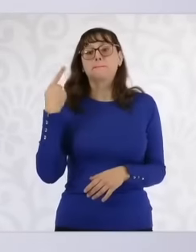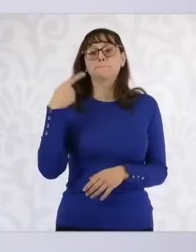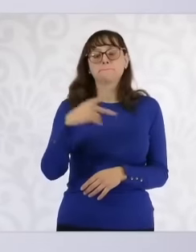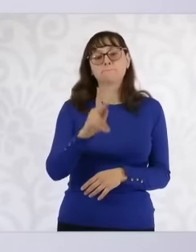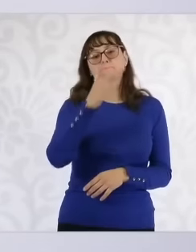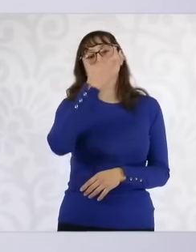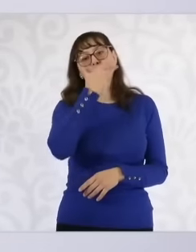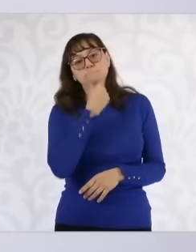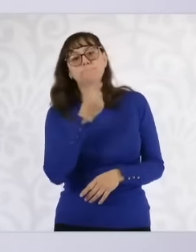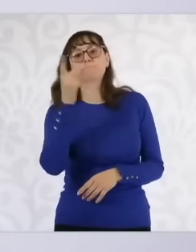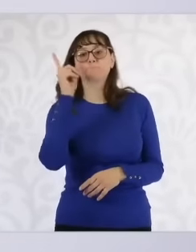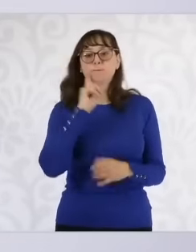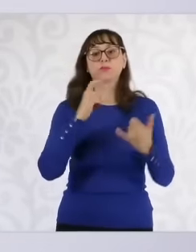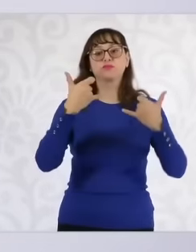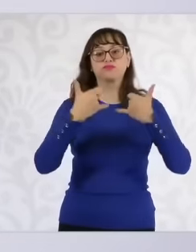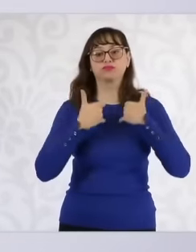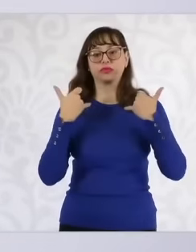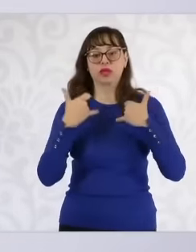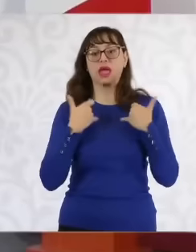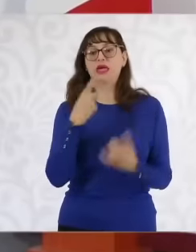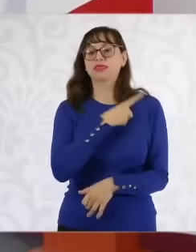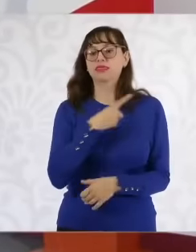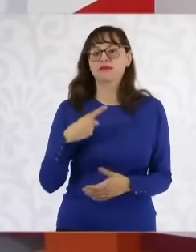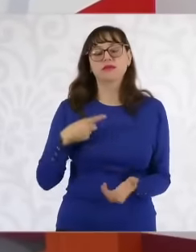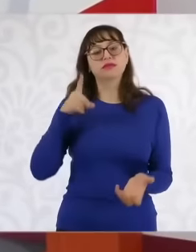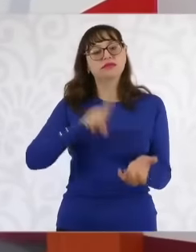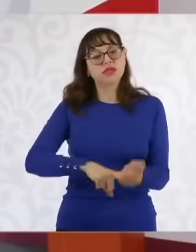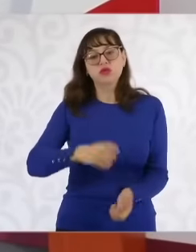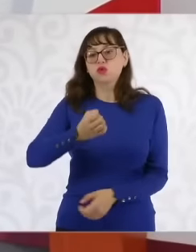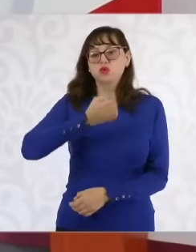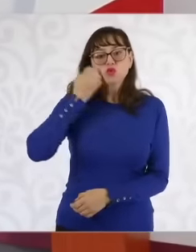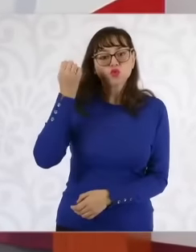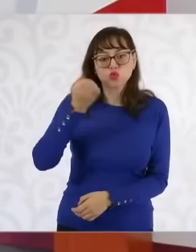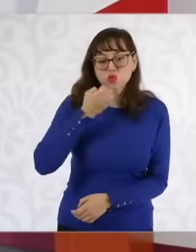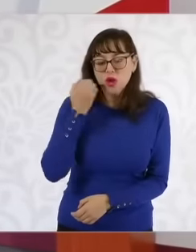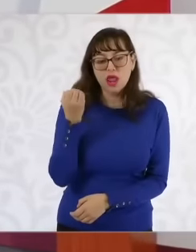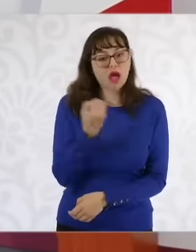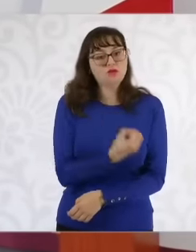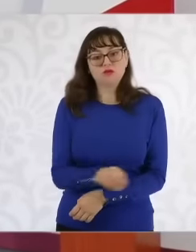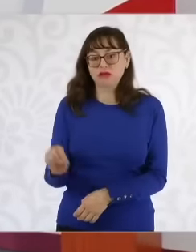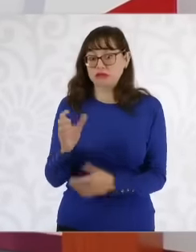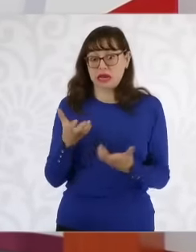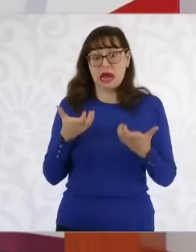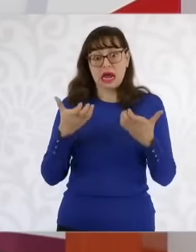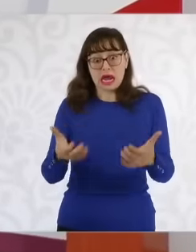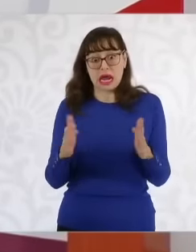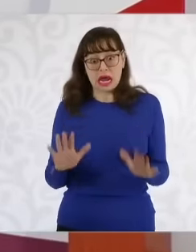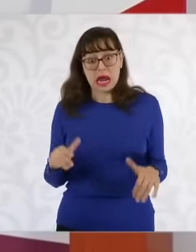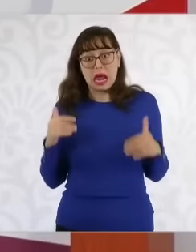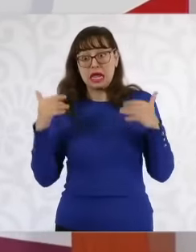young people have to being in school they should not be on the street and even less linked to a